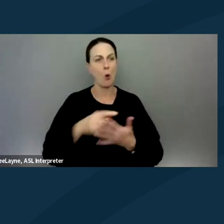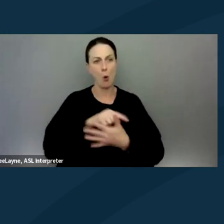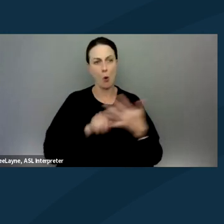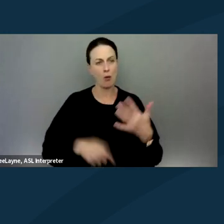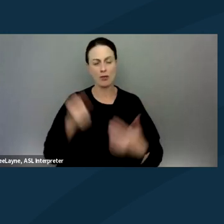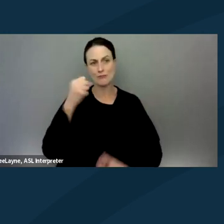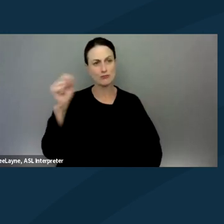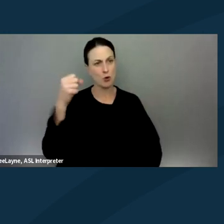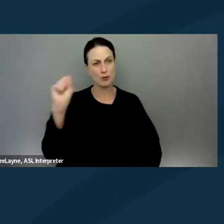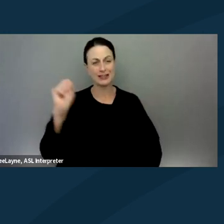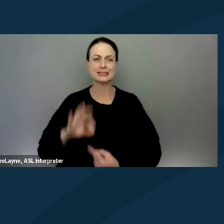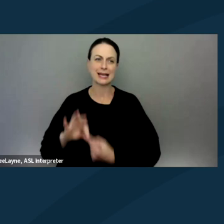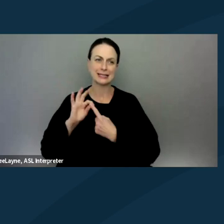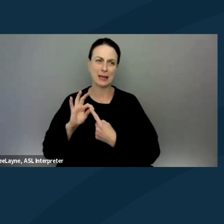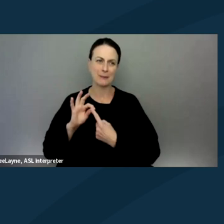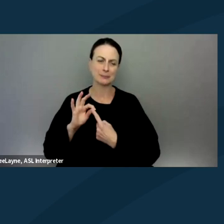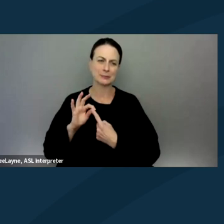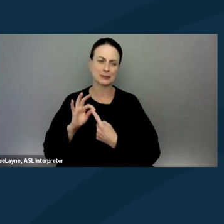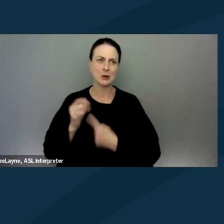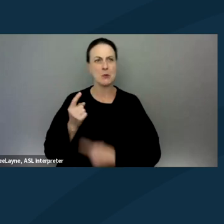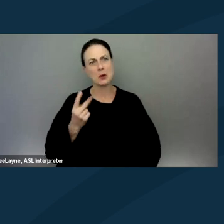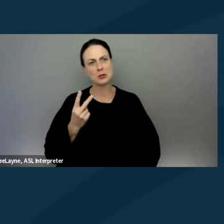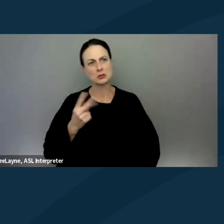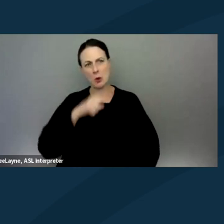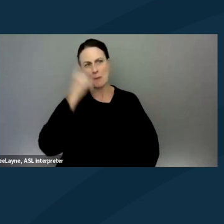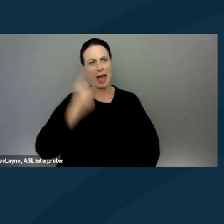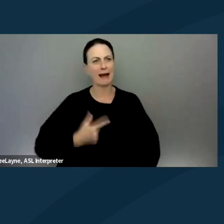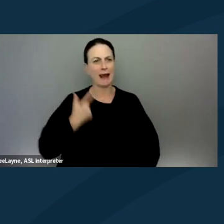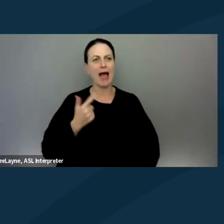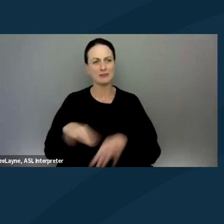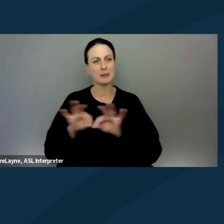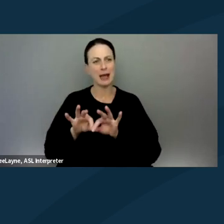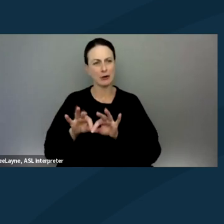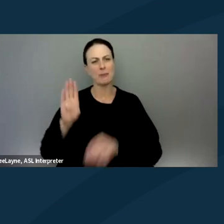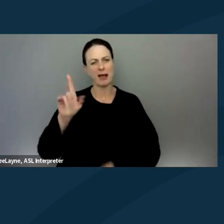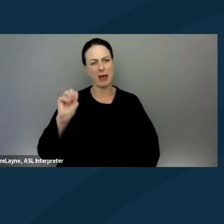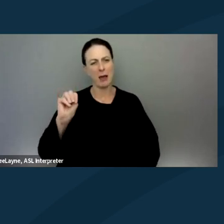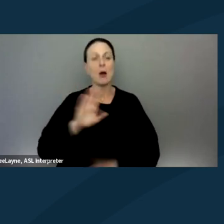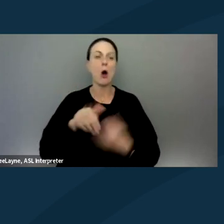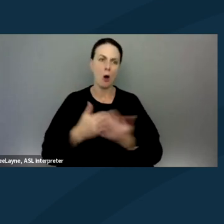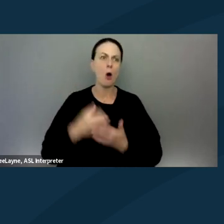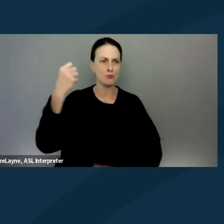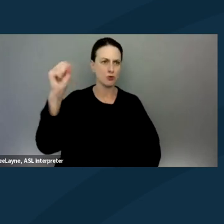with the exception of a couple of Black Lives Matter protests, all of my protests have been with ADAPT.